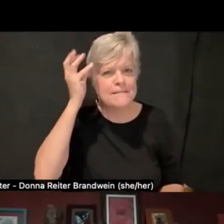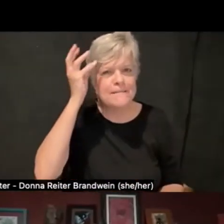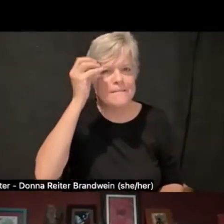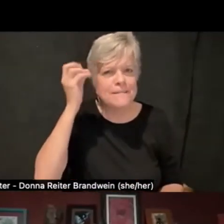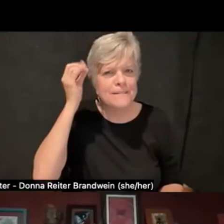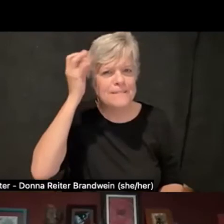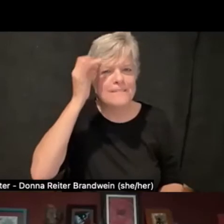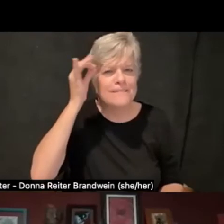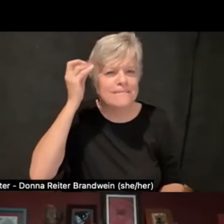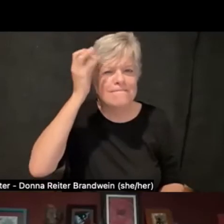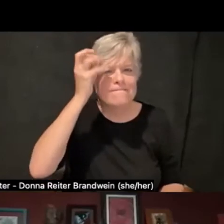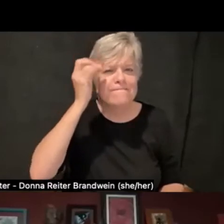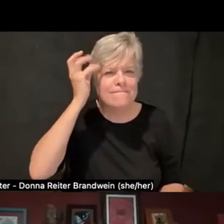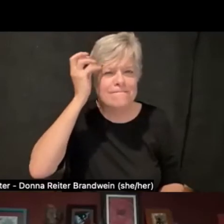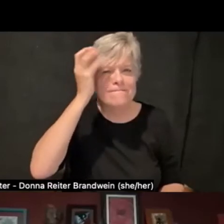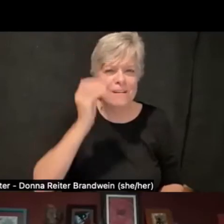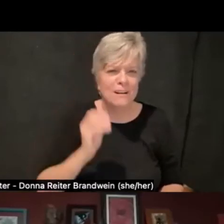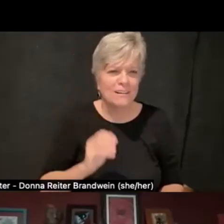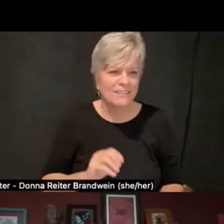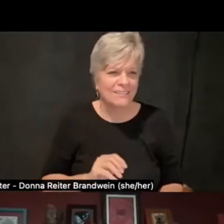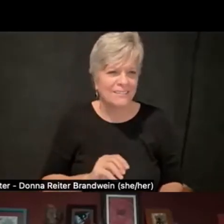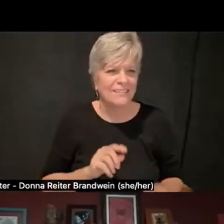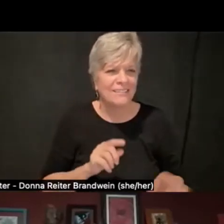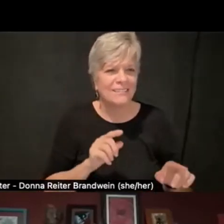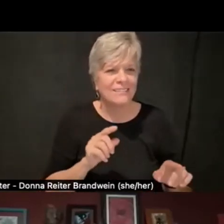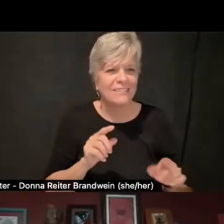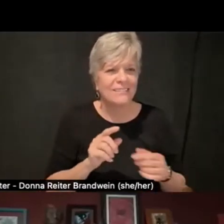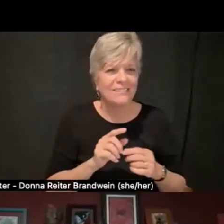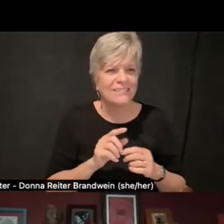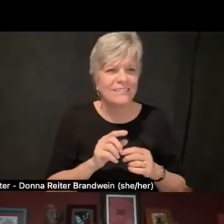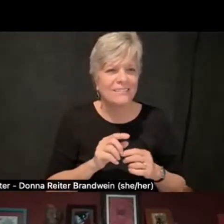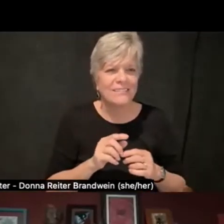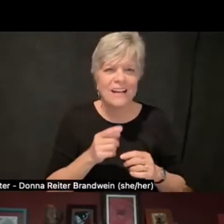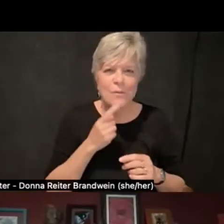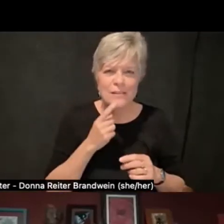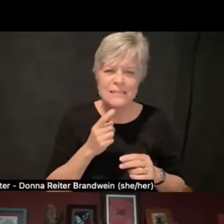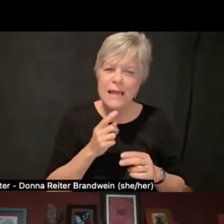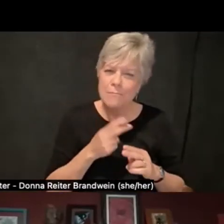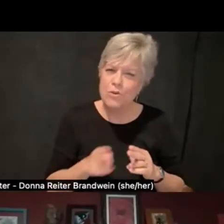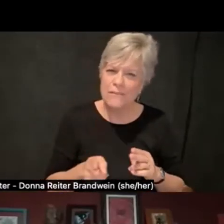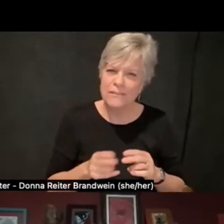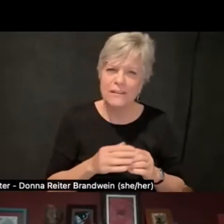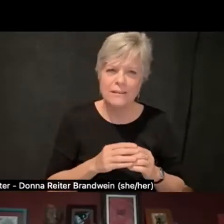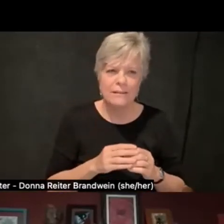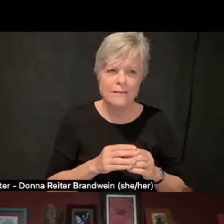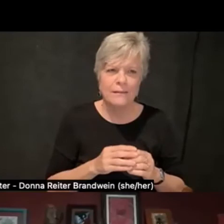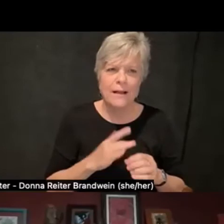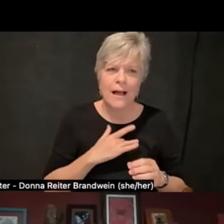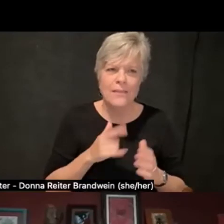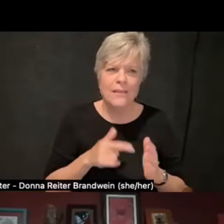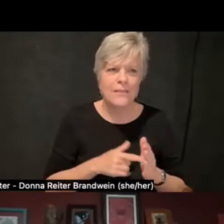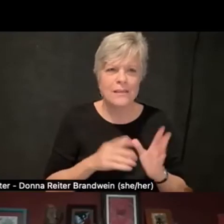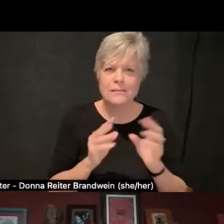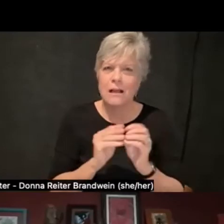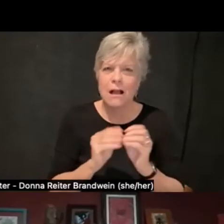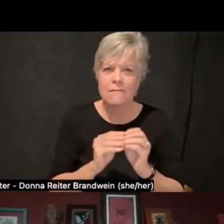But I also wanna say, just really briefly, that I really think this conference is historic,